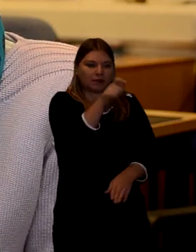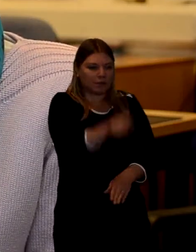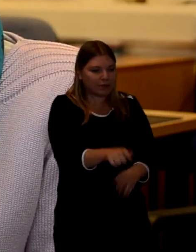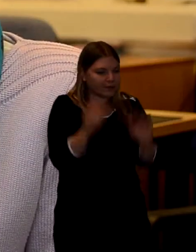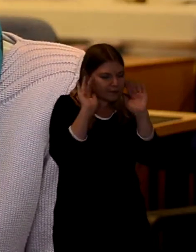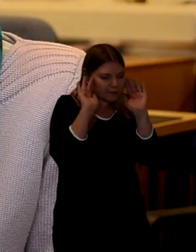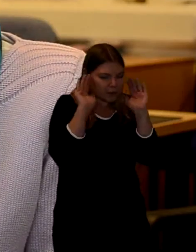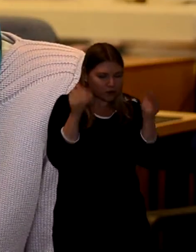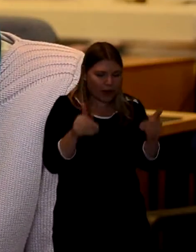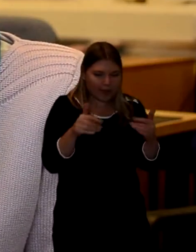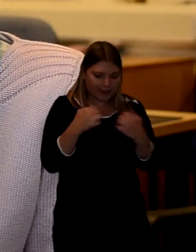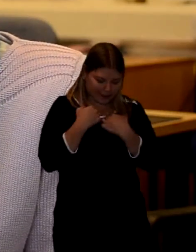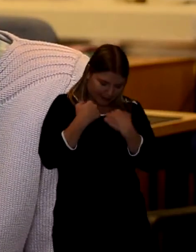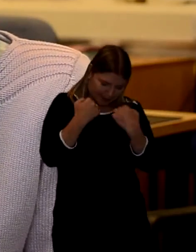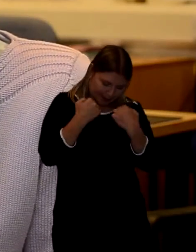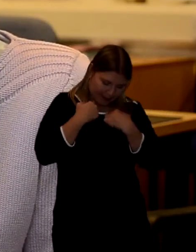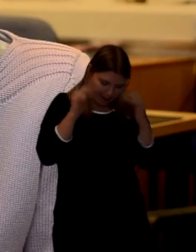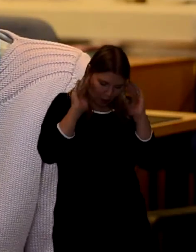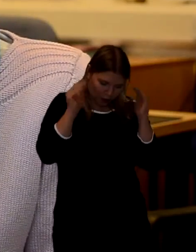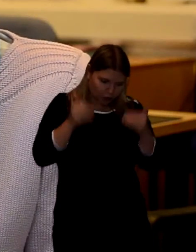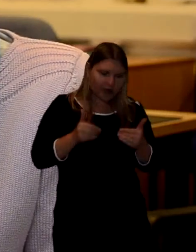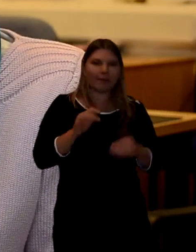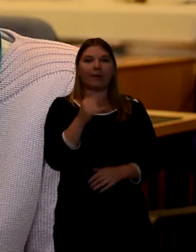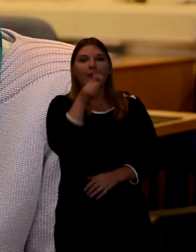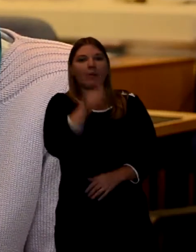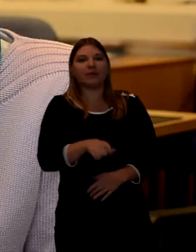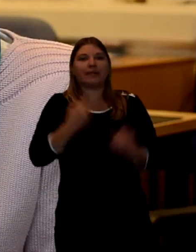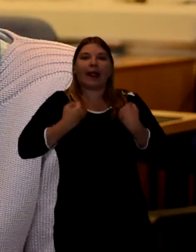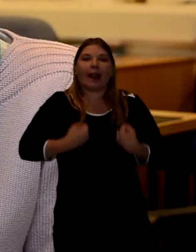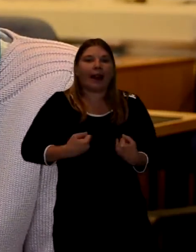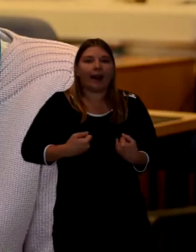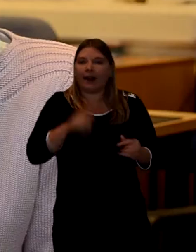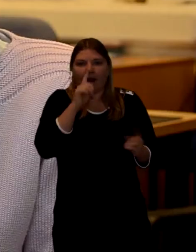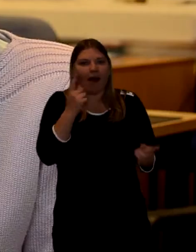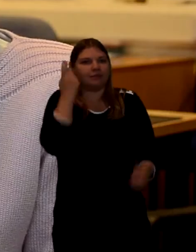And if the person isn't able to think that for themselves,